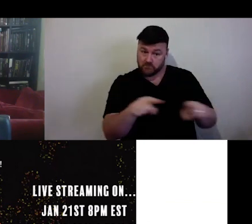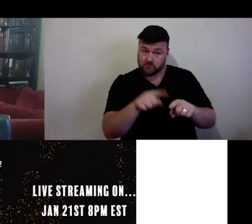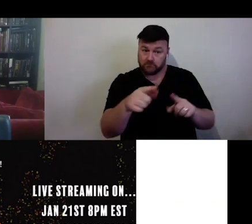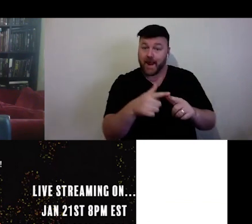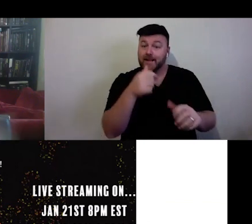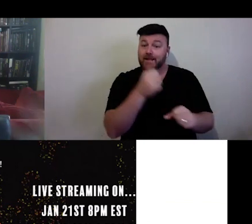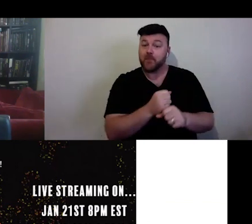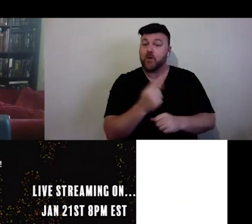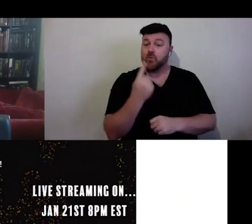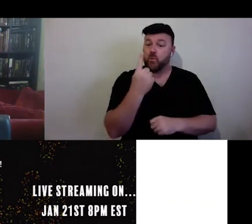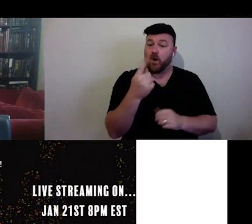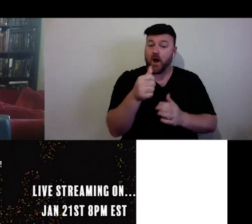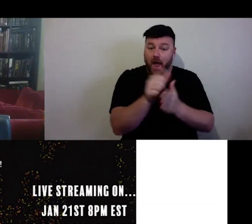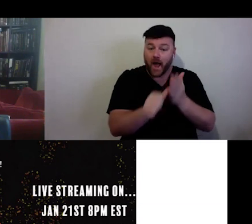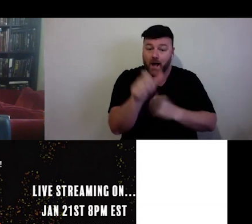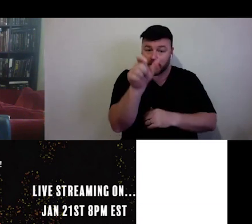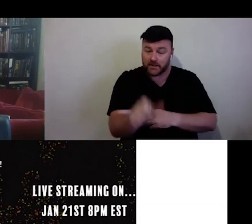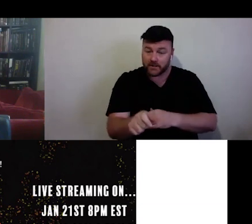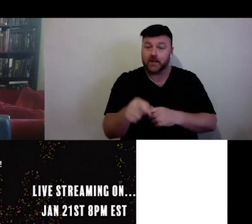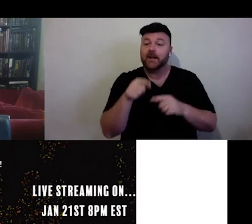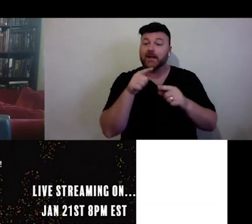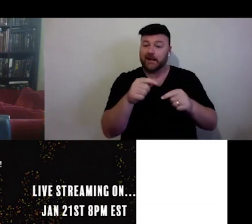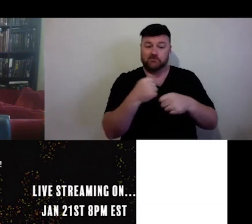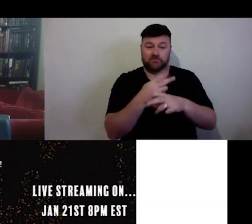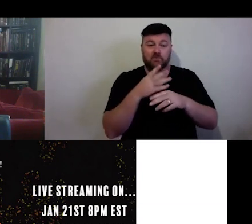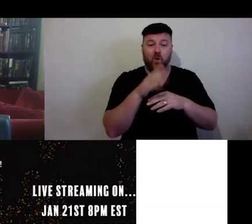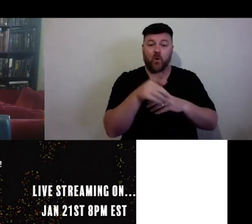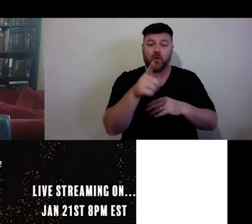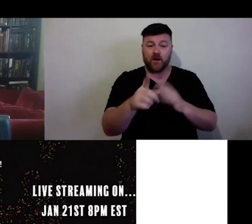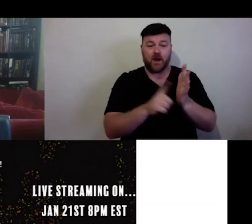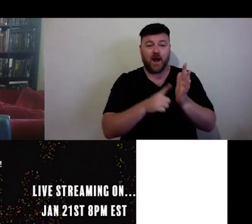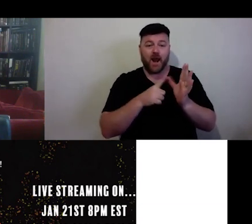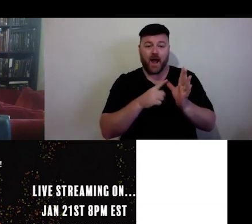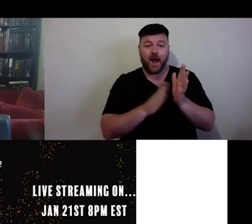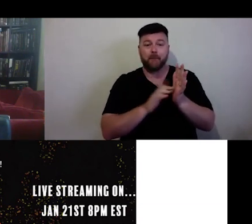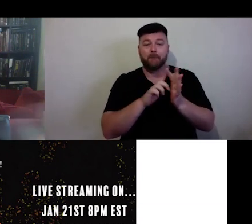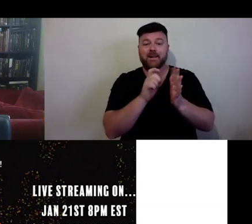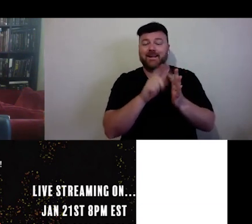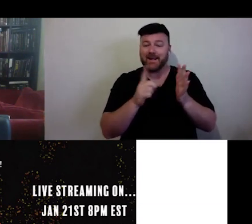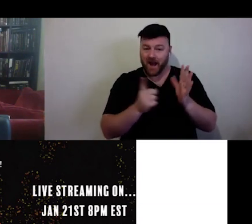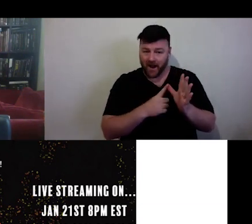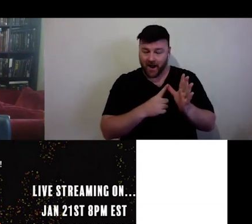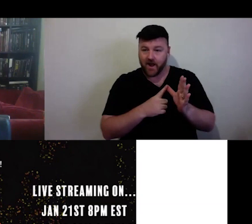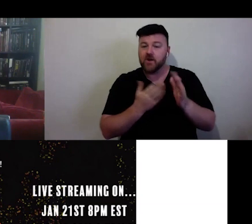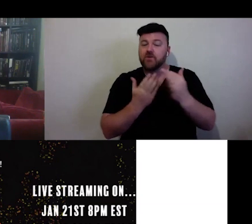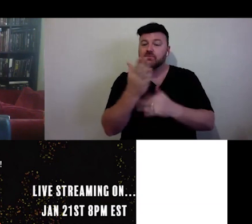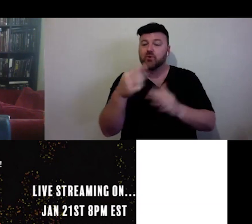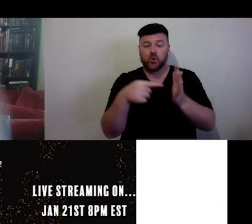production of La Medea in Twitch. They have their same philosophy. I